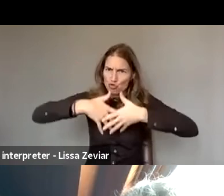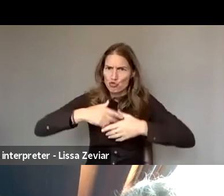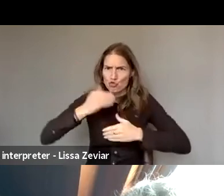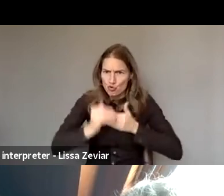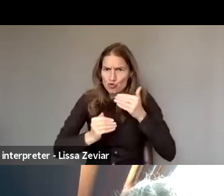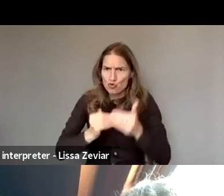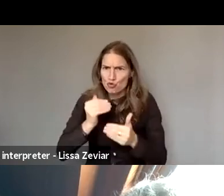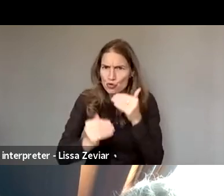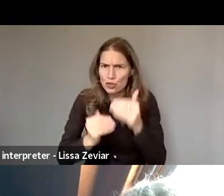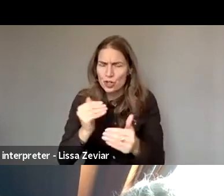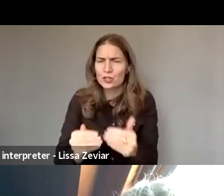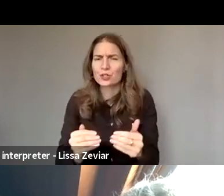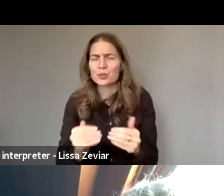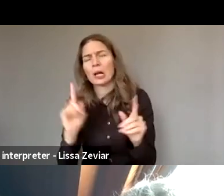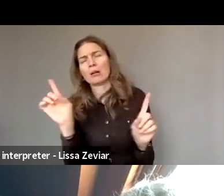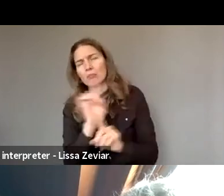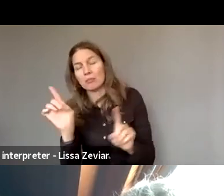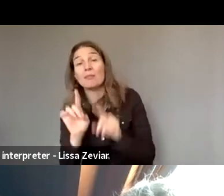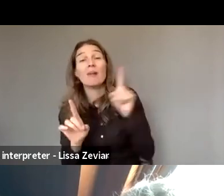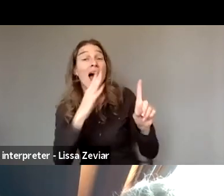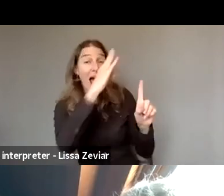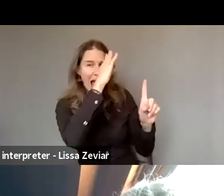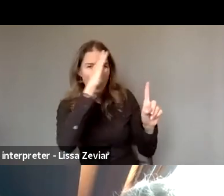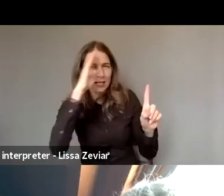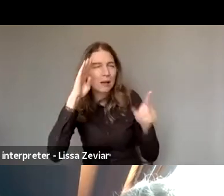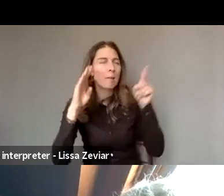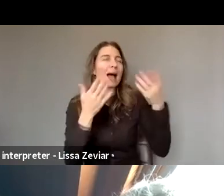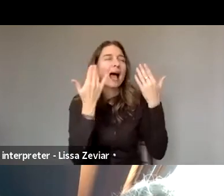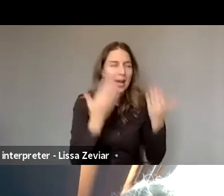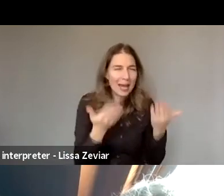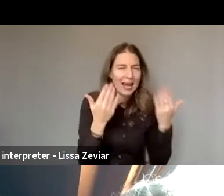but we observe in academia are using more and more this concept